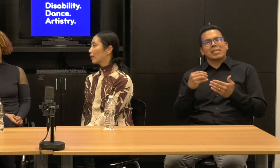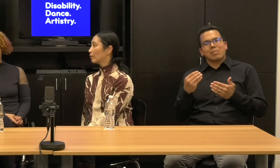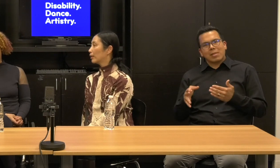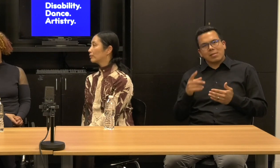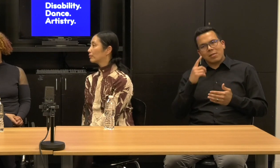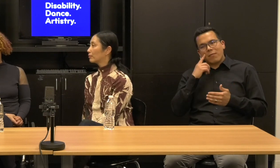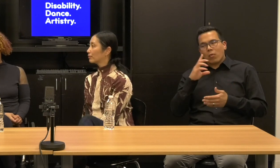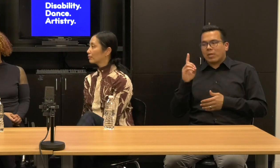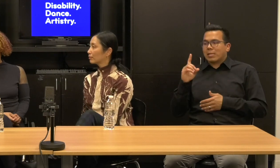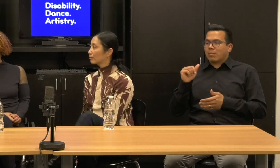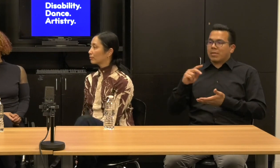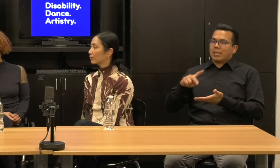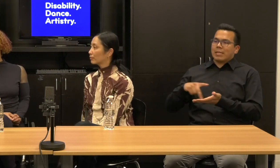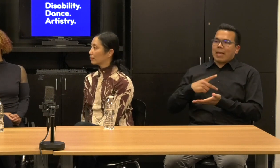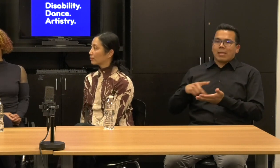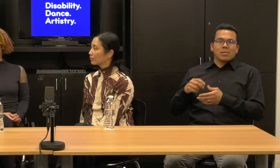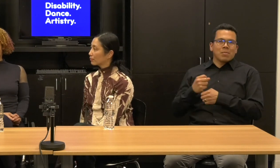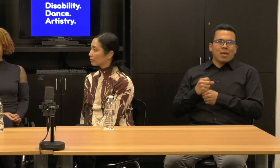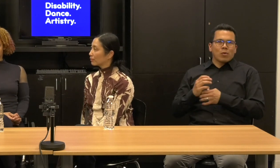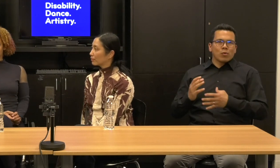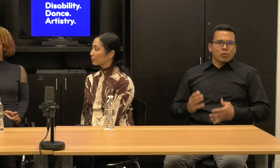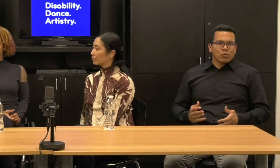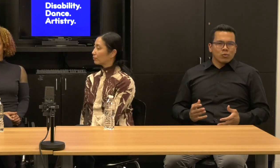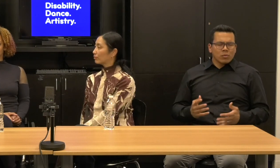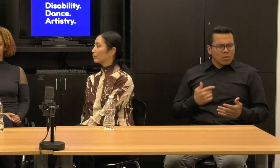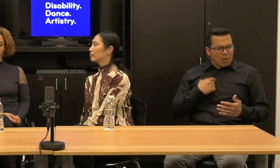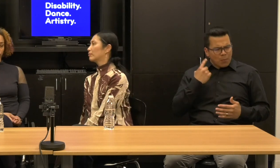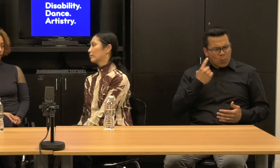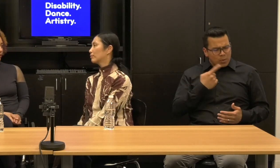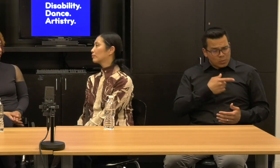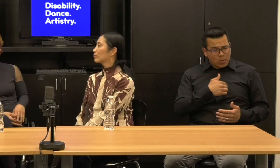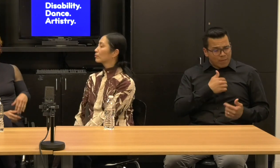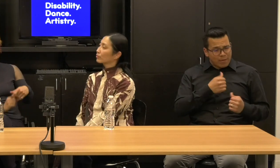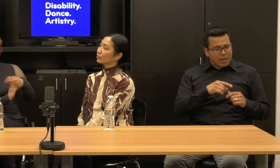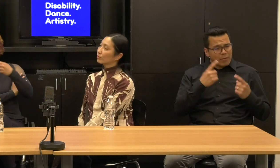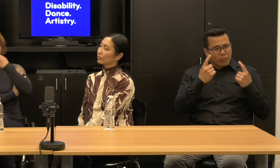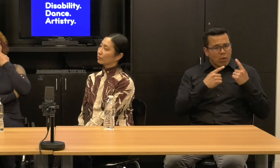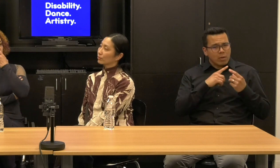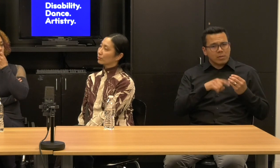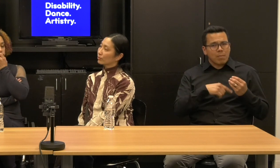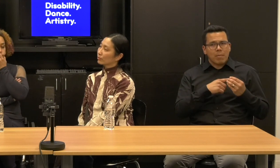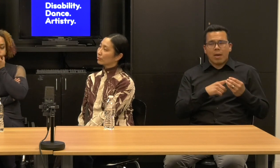And so, yeah, I mean I'm wondering if you have thoughts about maybe the locations of,